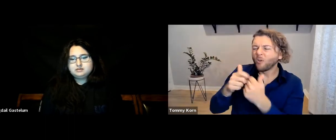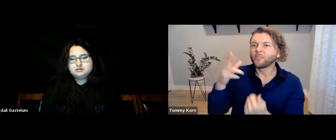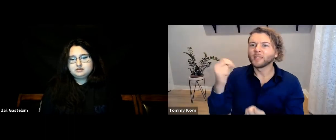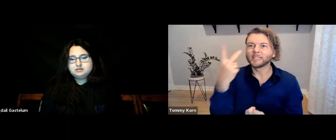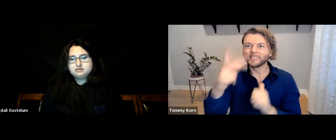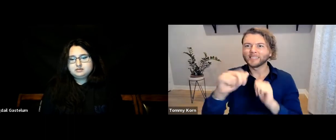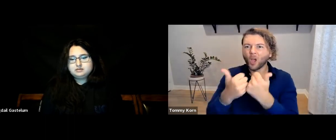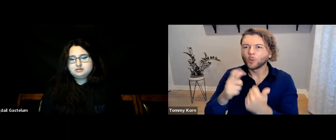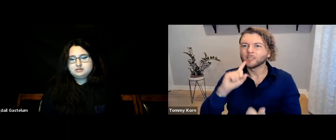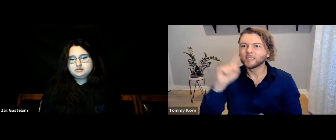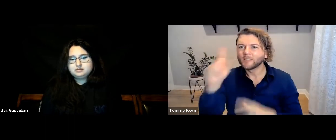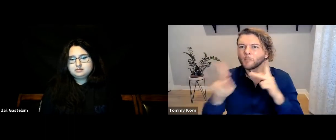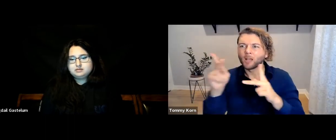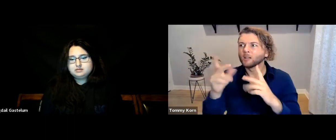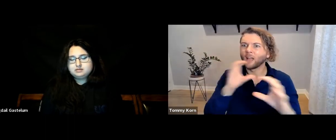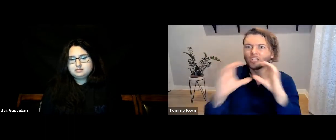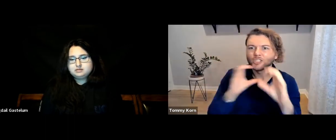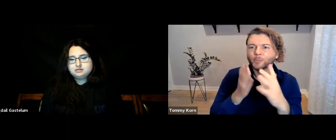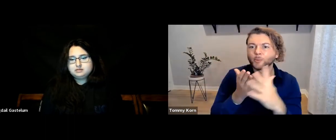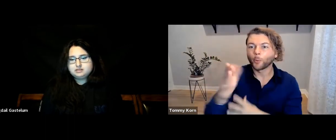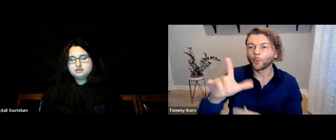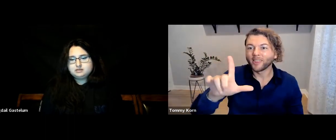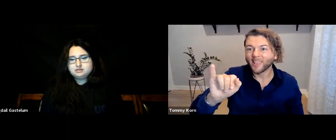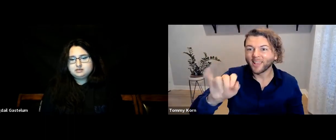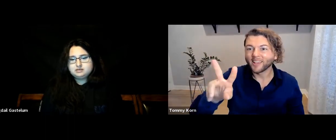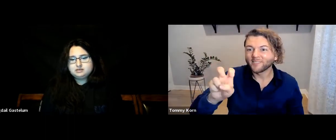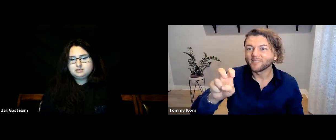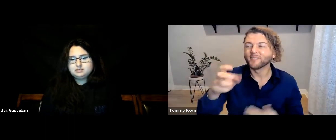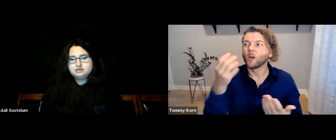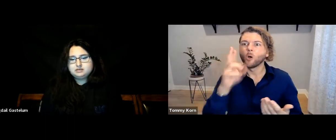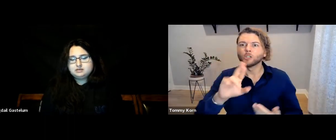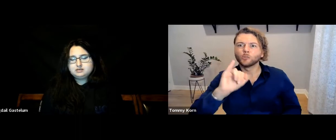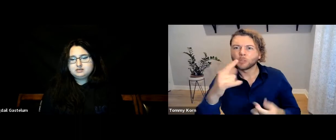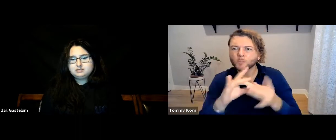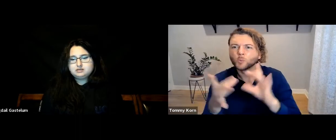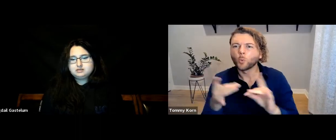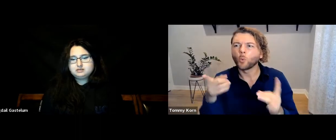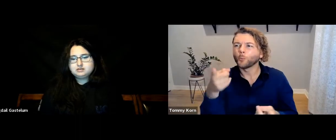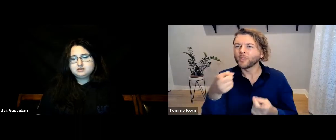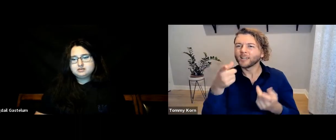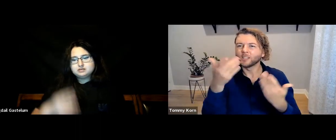watch how Deaf people communicate on Instagram Live or Instagram Stories.